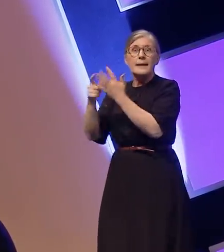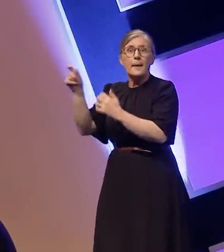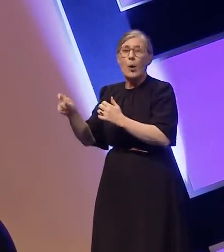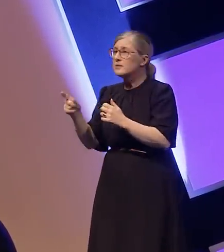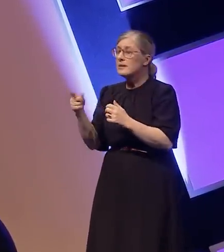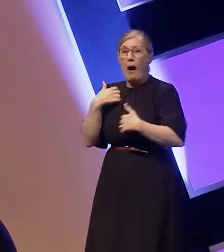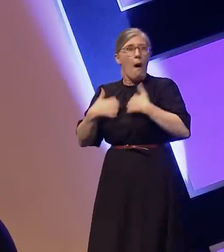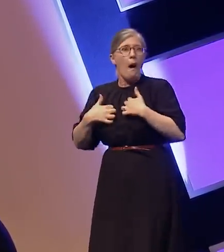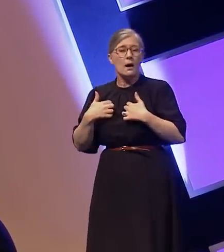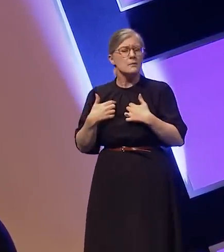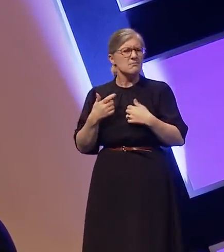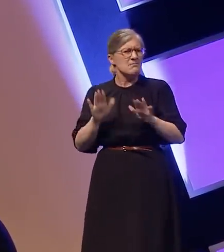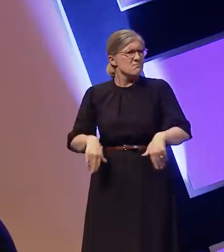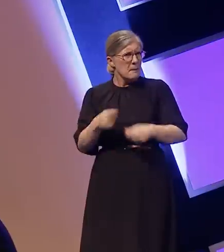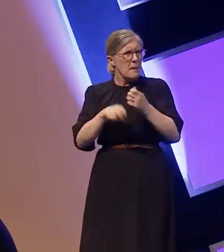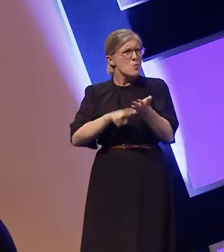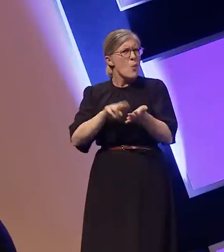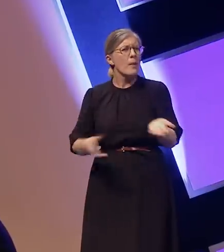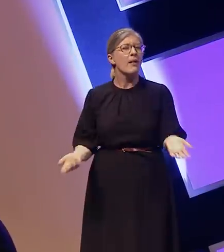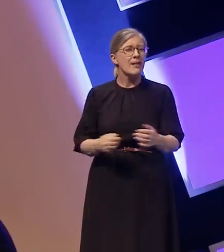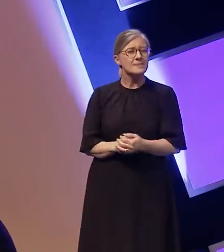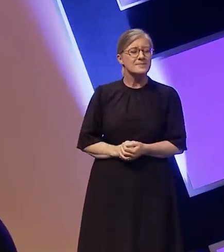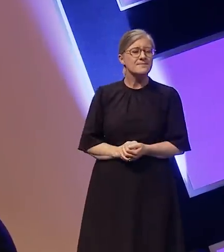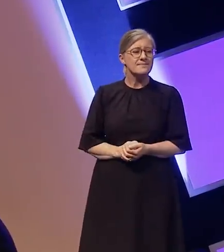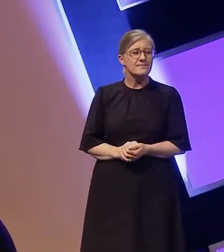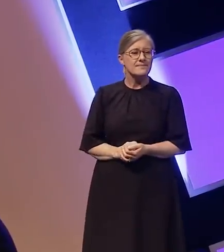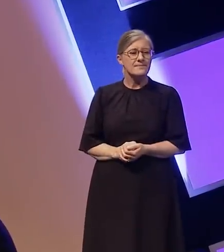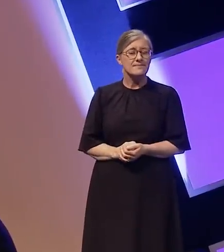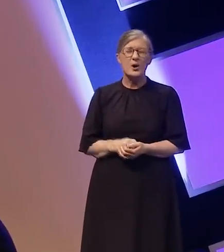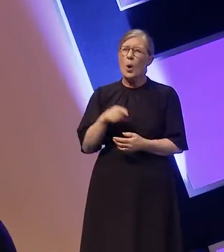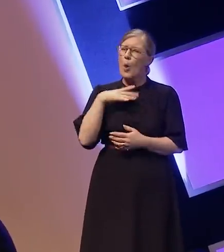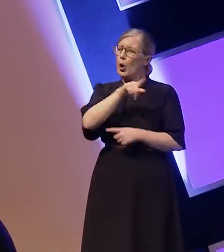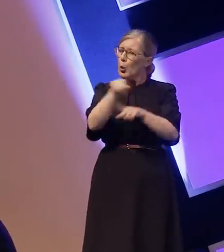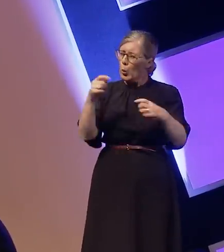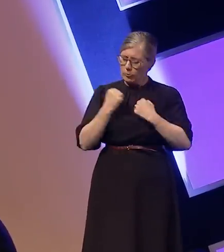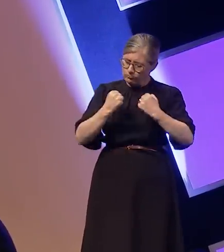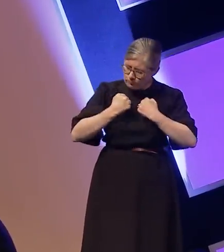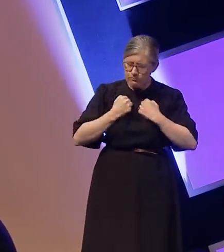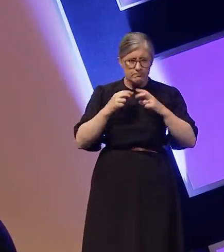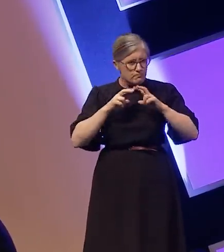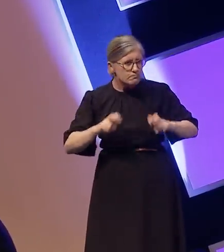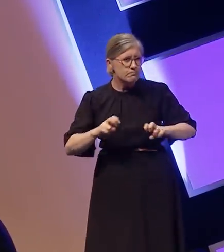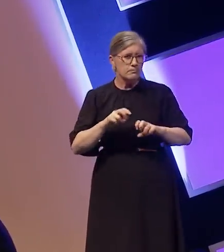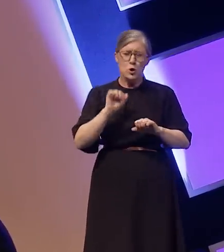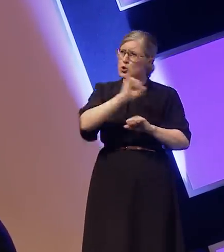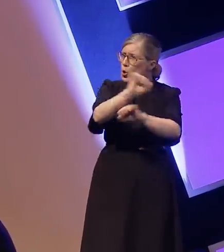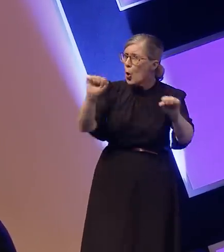This can only happen if you give us the opportunity. Please have a good hard look